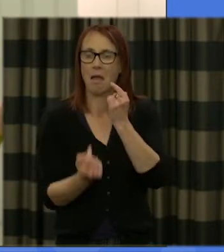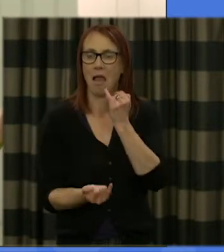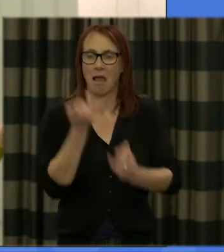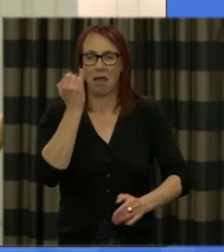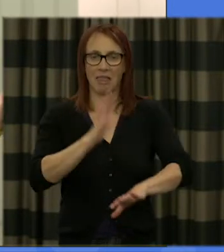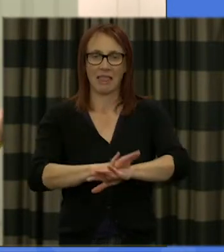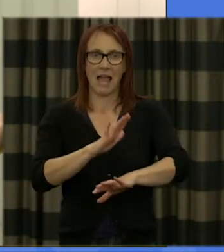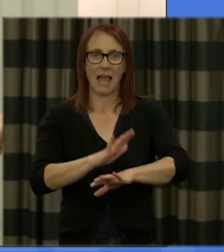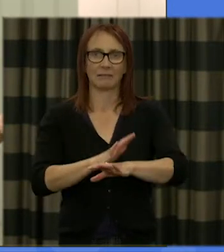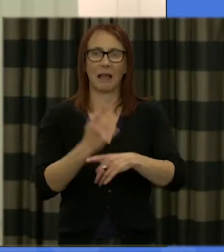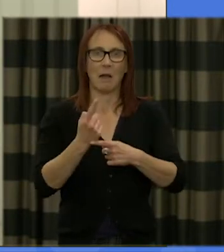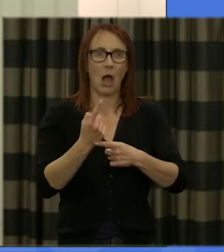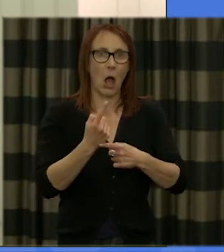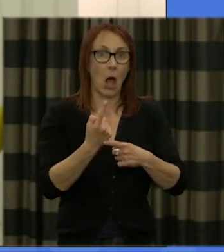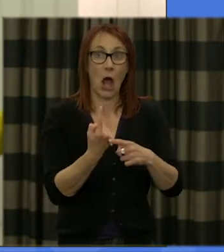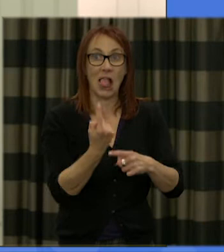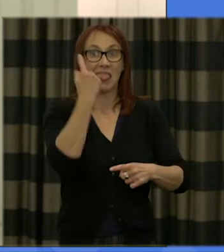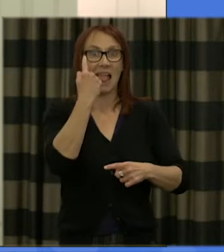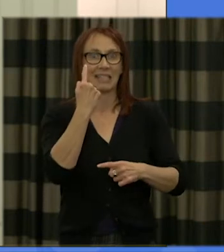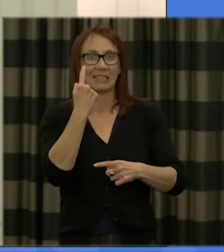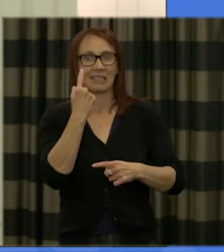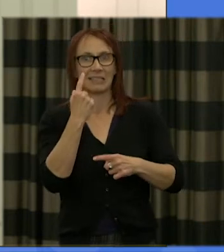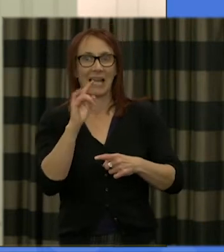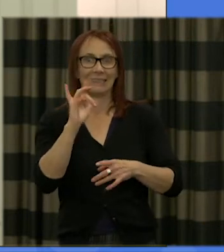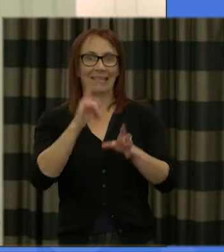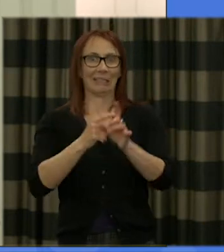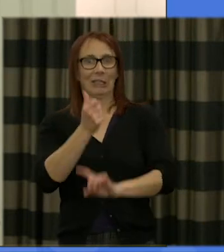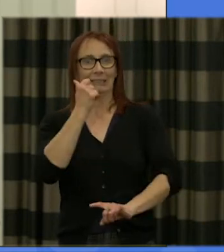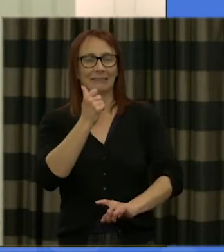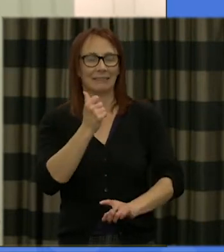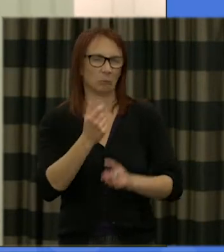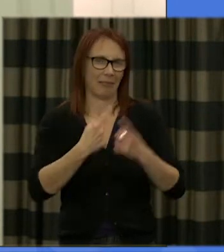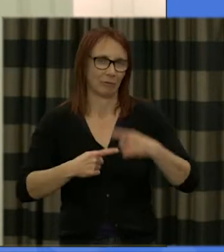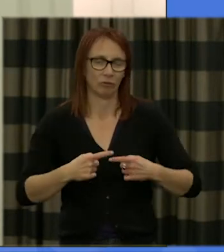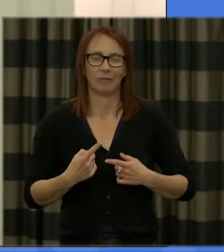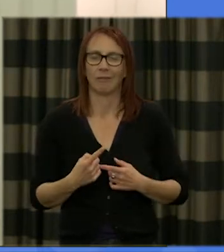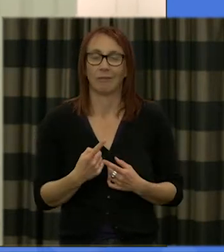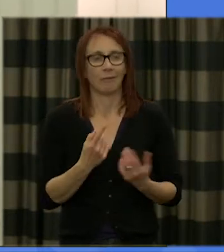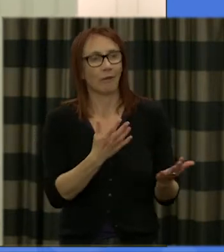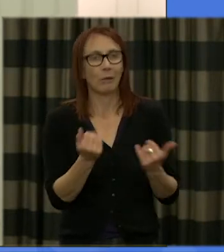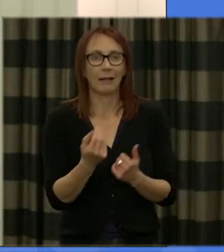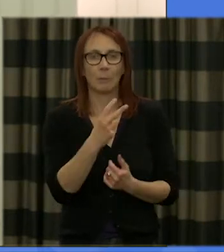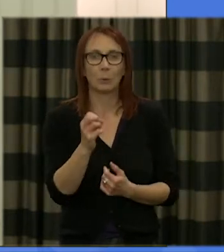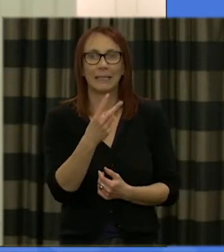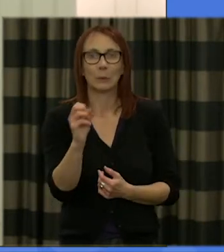in a last decade so welcome to 2020 and we have been through a new year a new